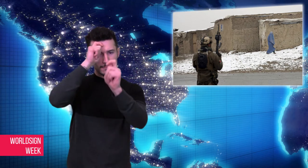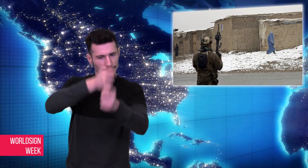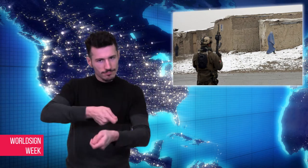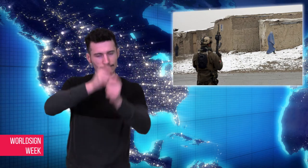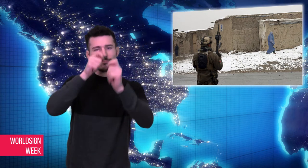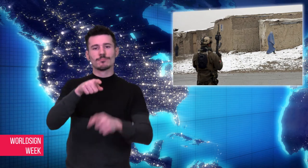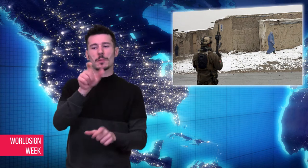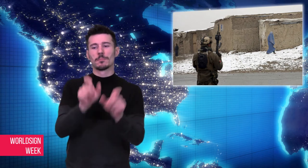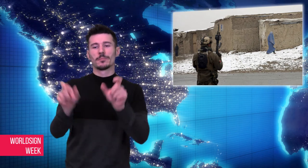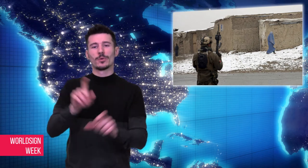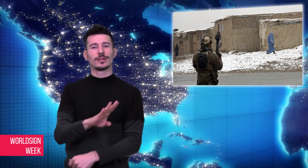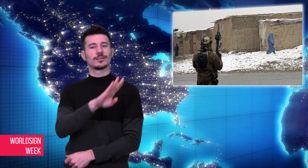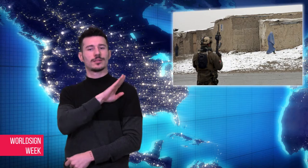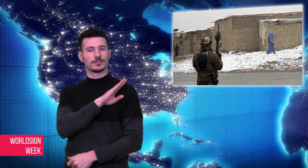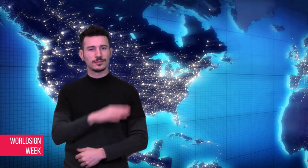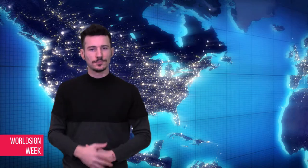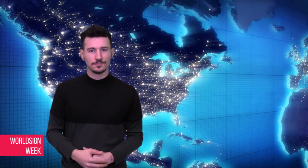a day of mourning.